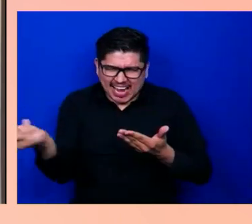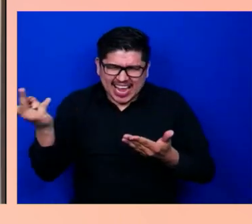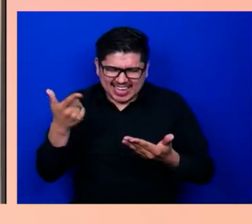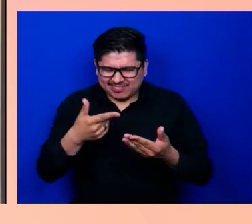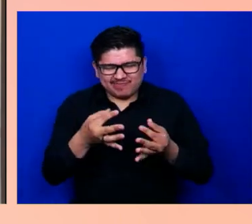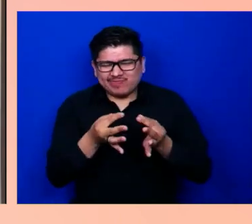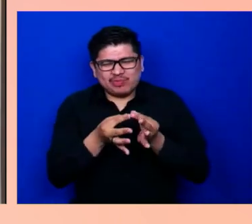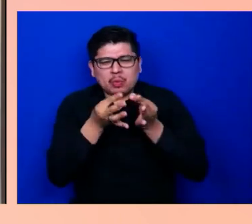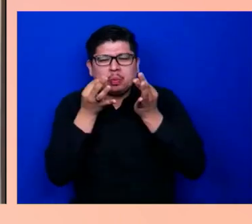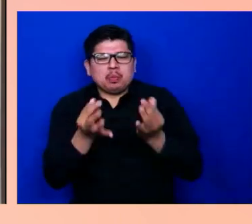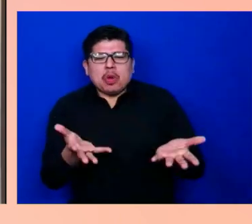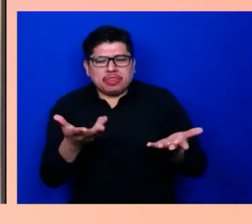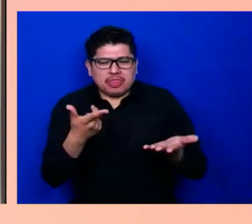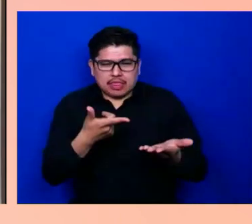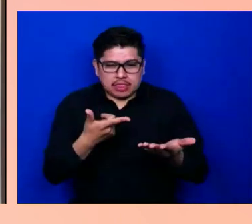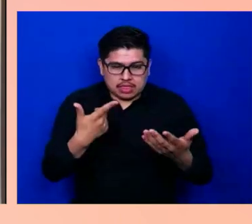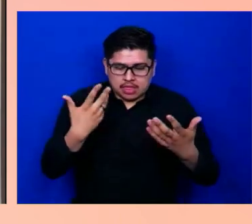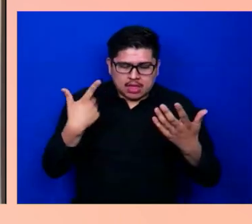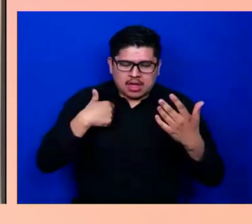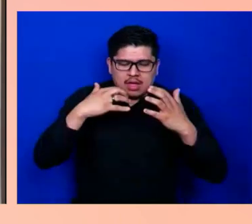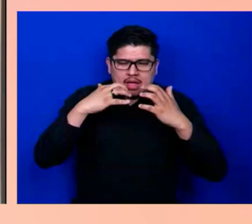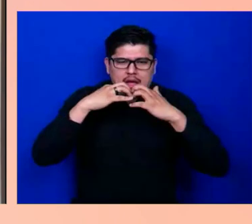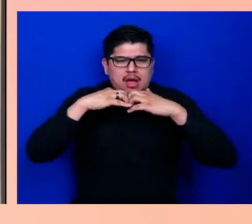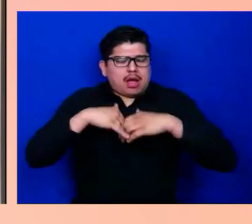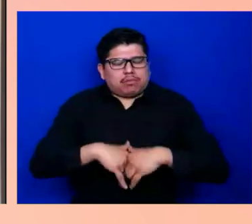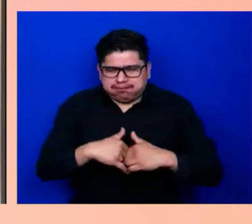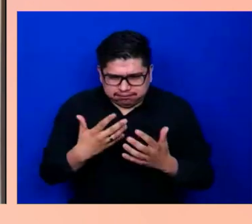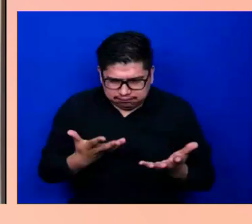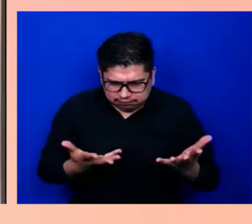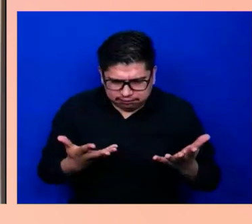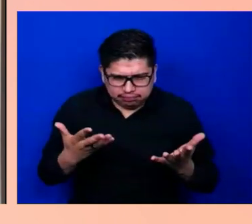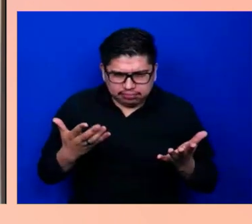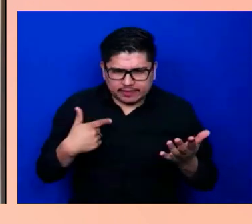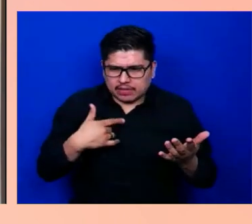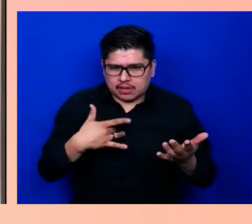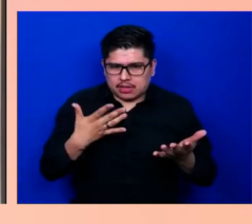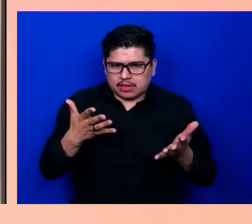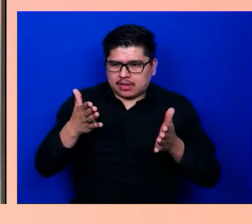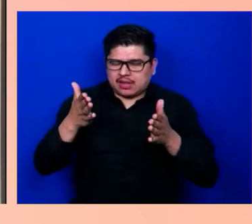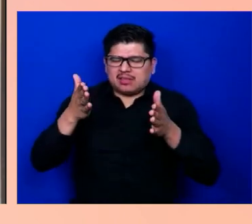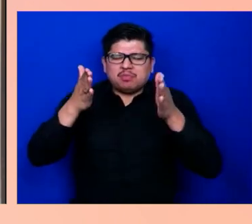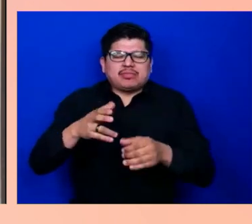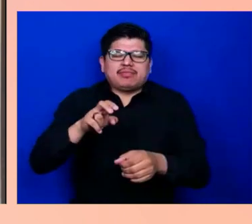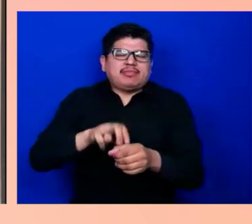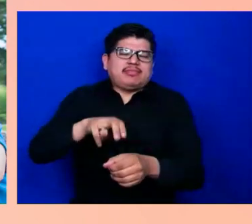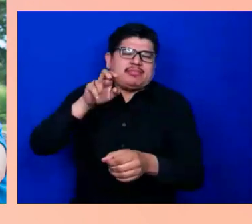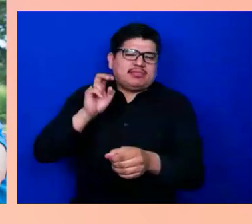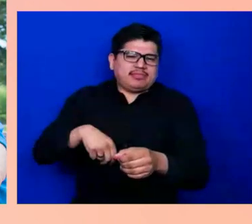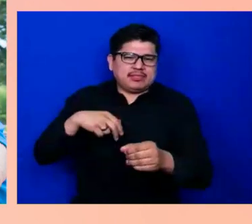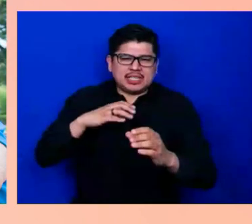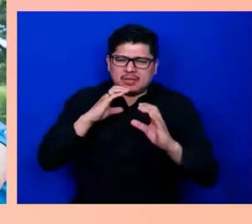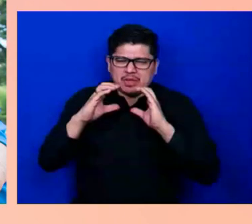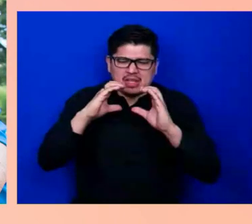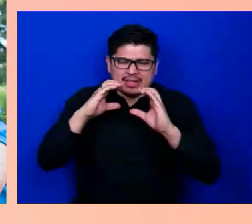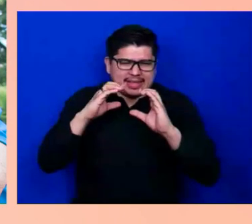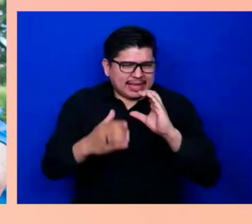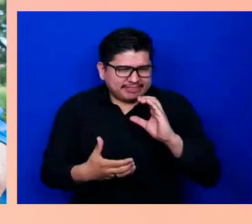and has a person withdraw from communication, withdraw from their families, withdraw from community.